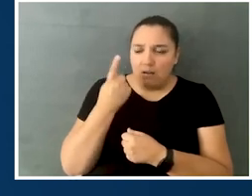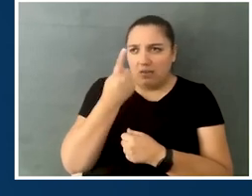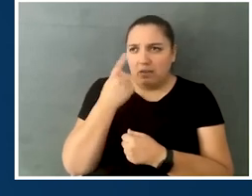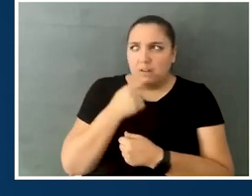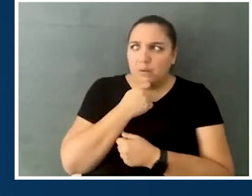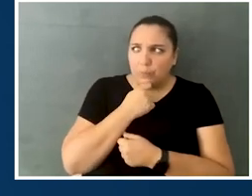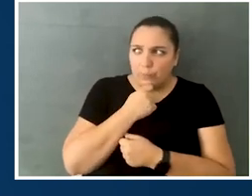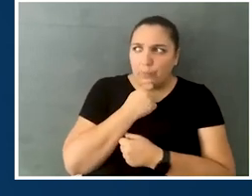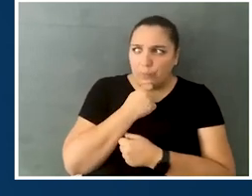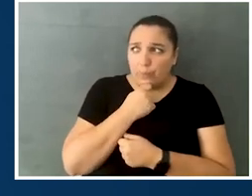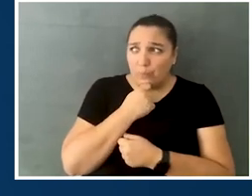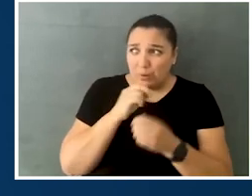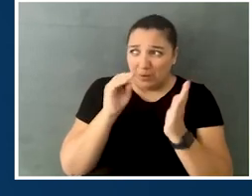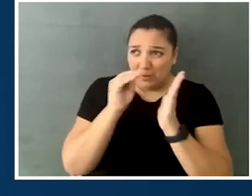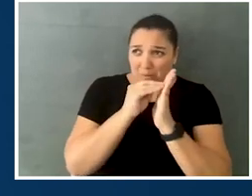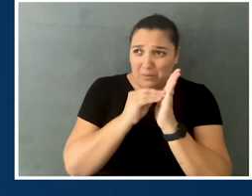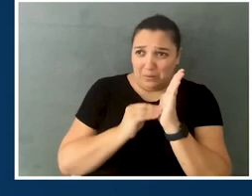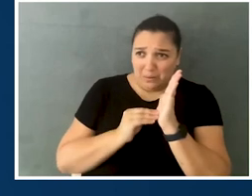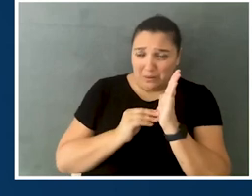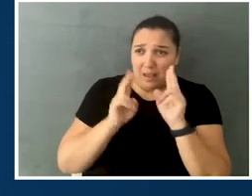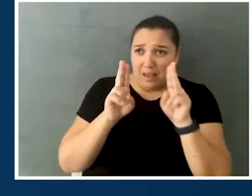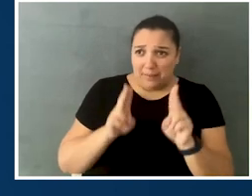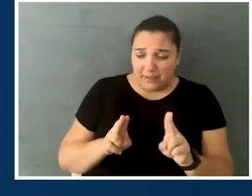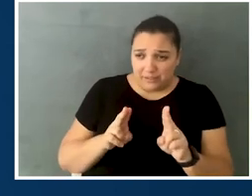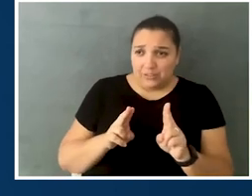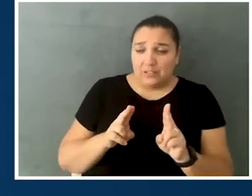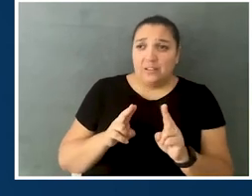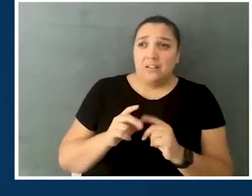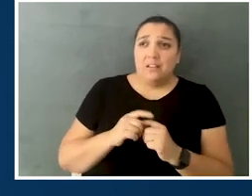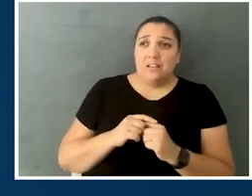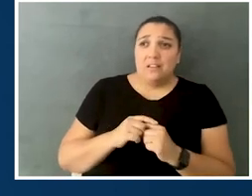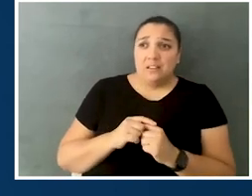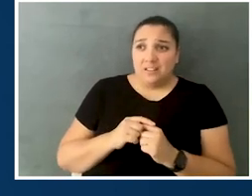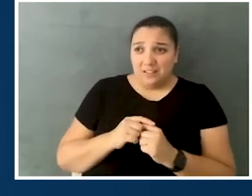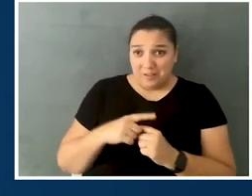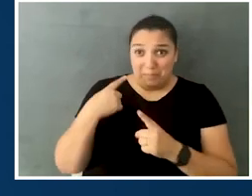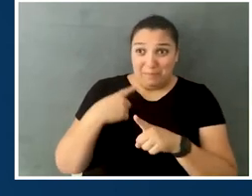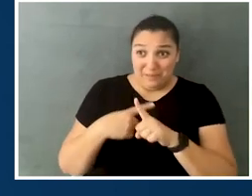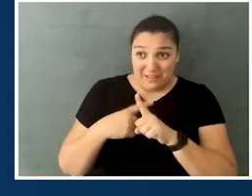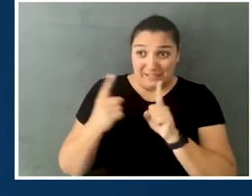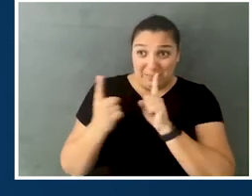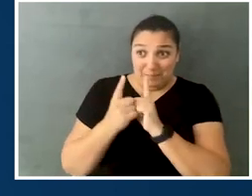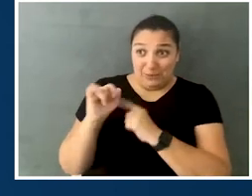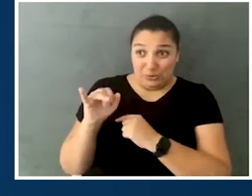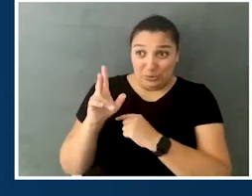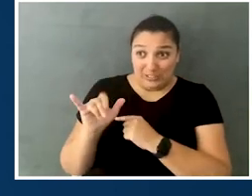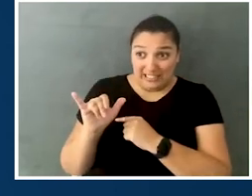being able to put together an application, but also the possibility, previous 'til now, to meeting Judy through that,